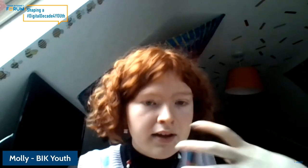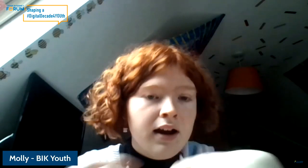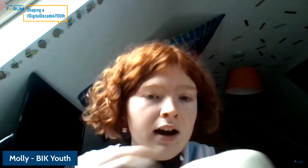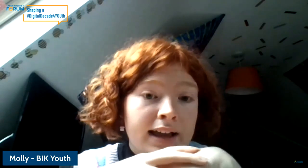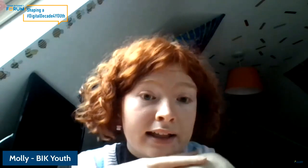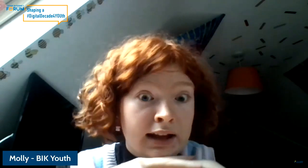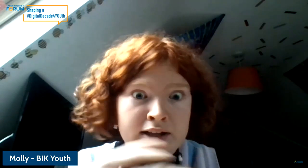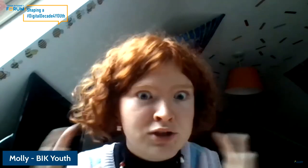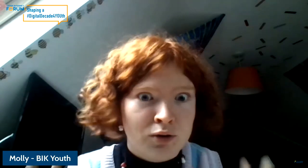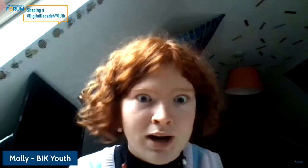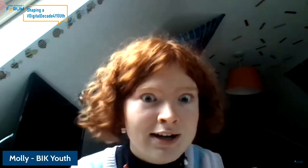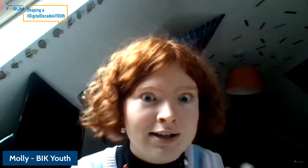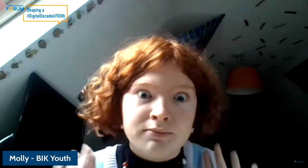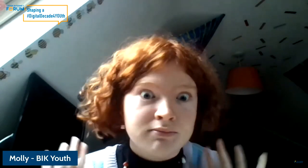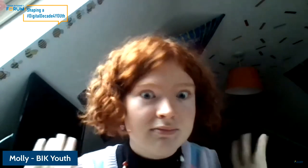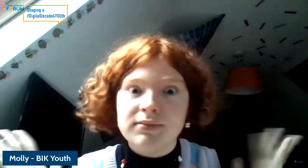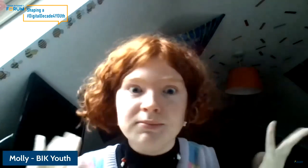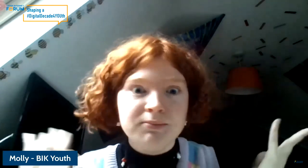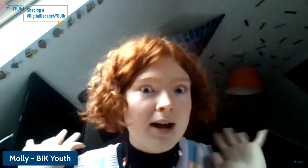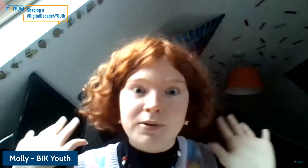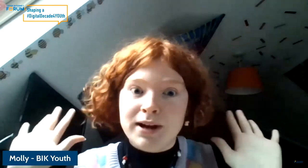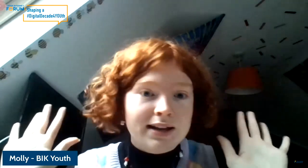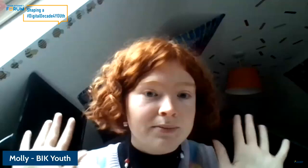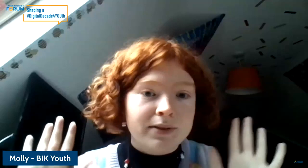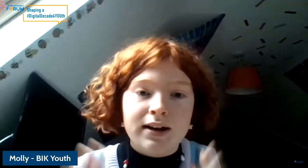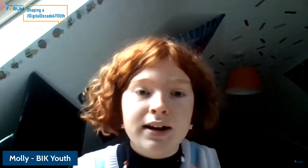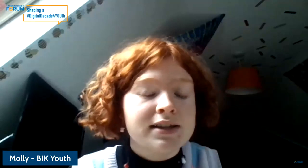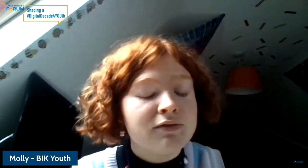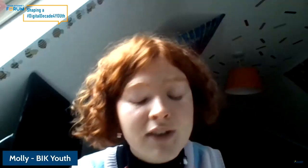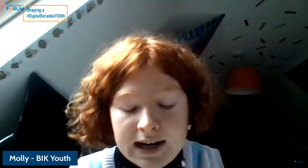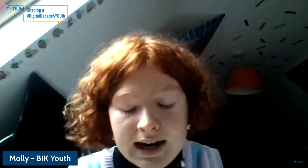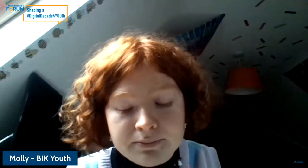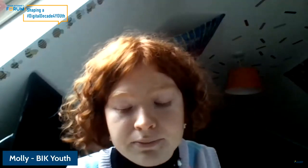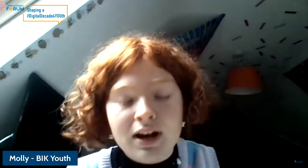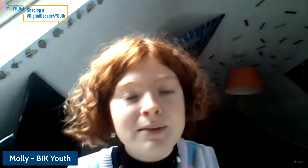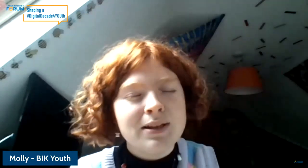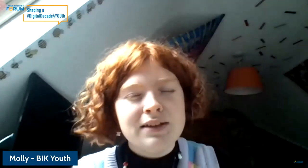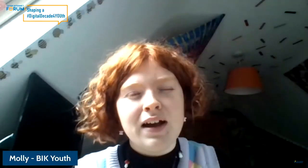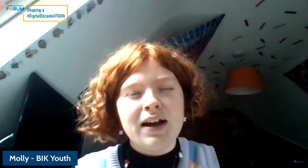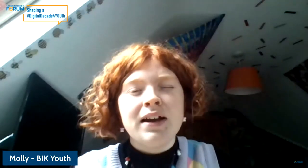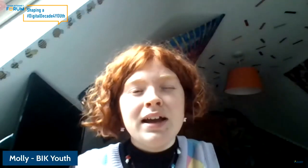policy maker and I get that it's very hard but I believe that if even the policies